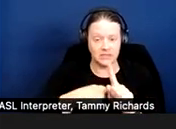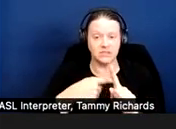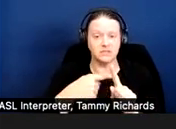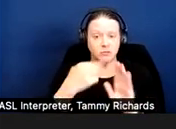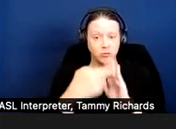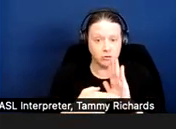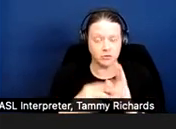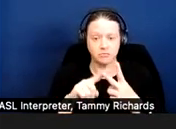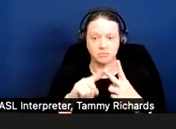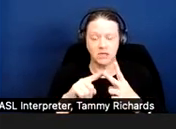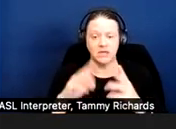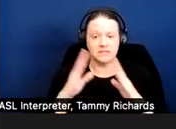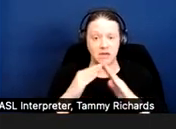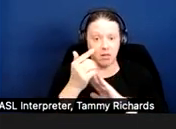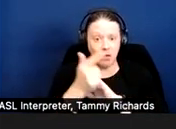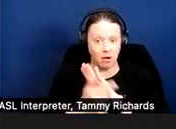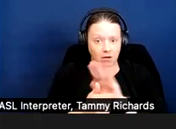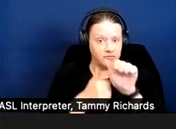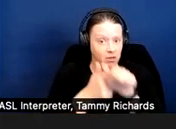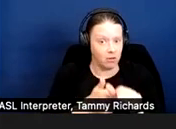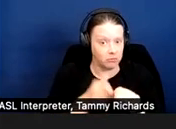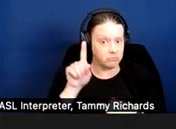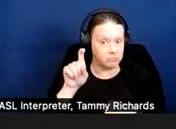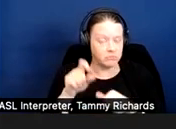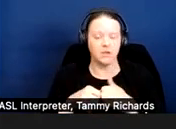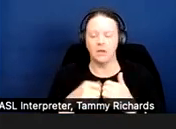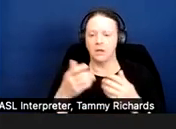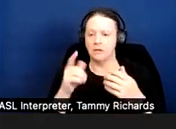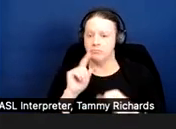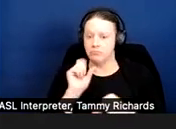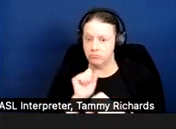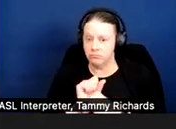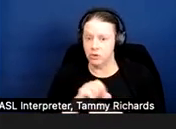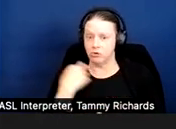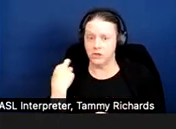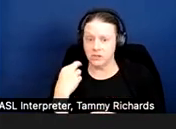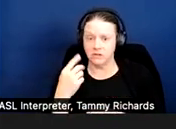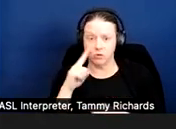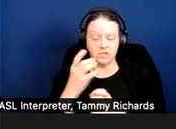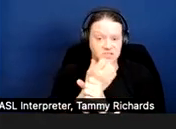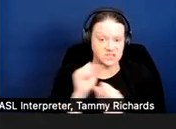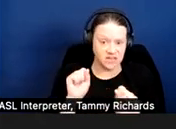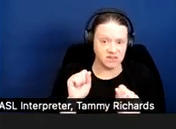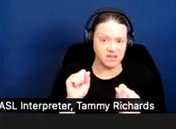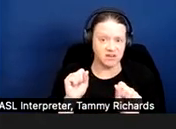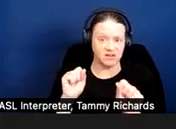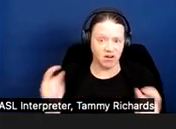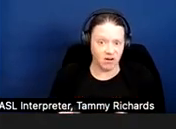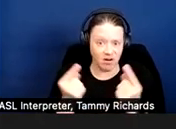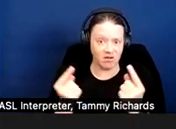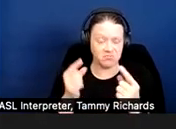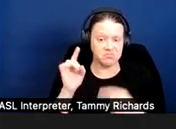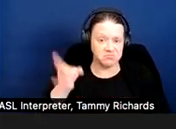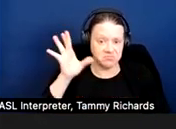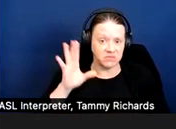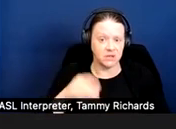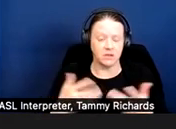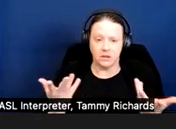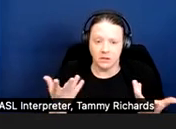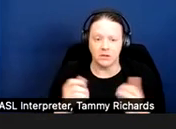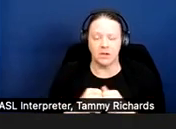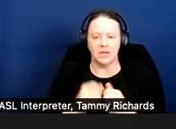And are there actual risks of safety and harm rather than a landlord trying to dictate someone's